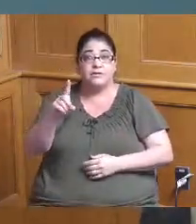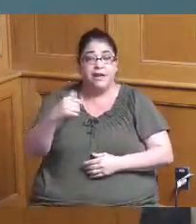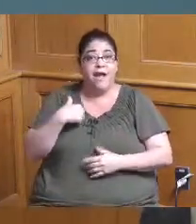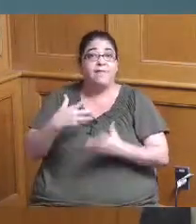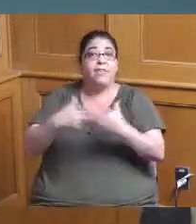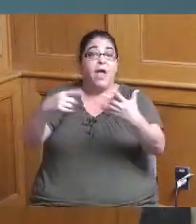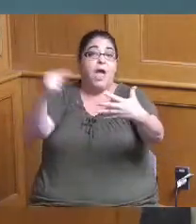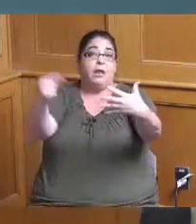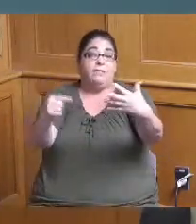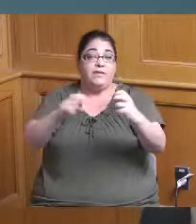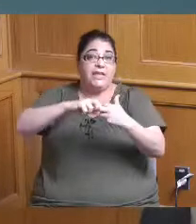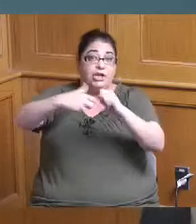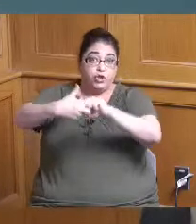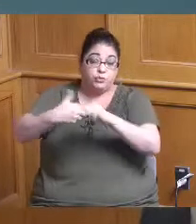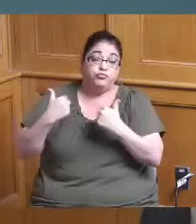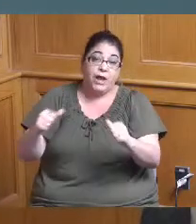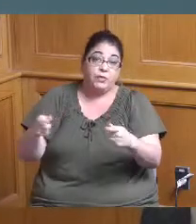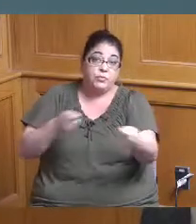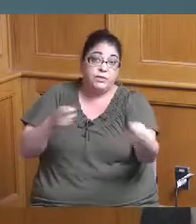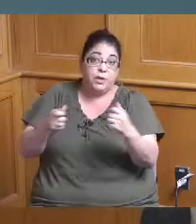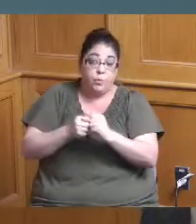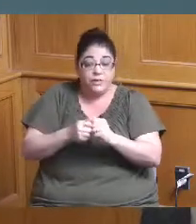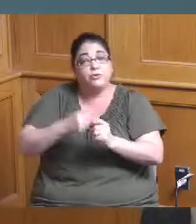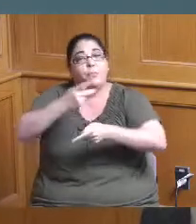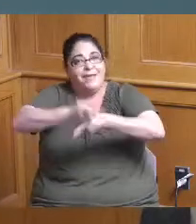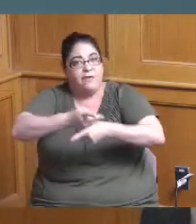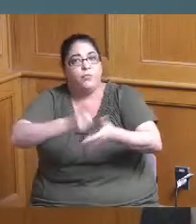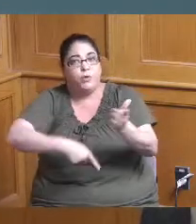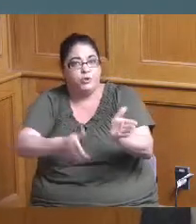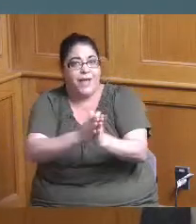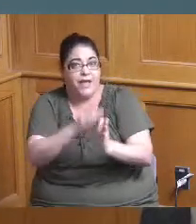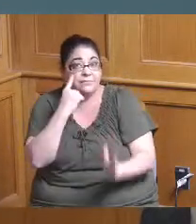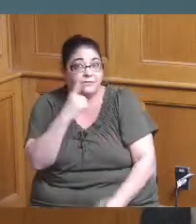to deal with so it might be be careful what you asked for but because this is